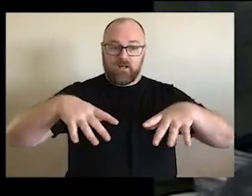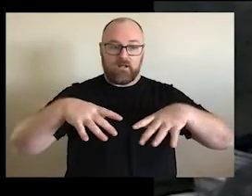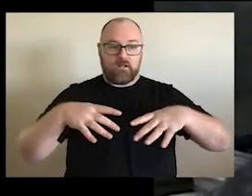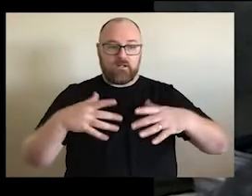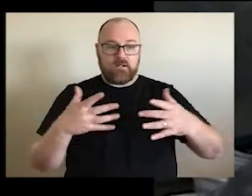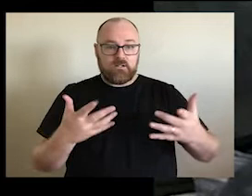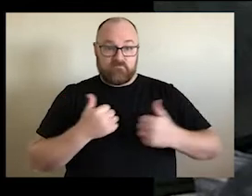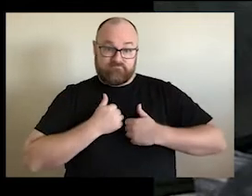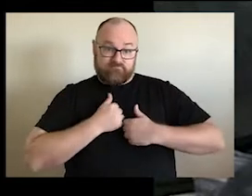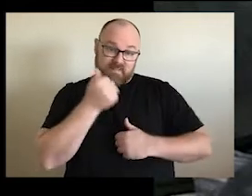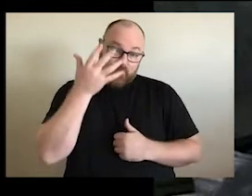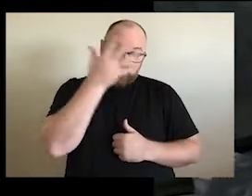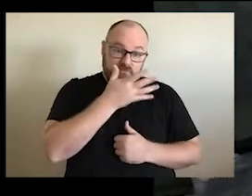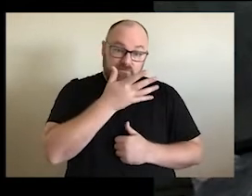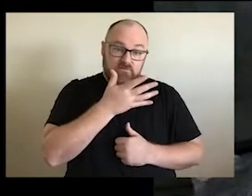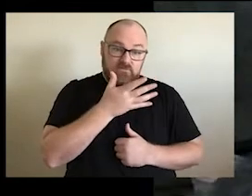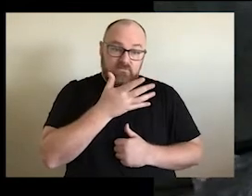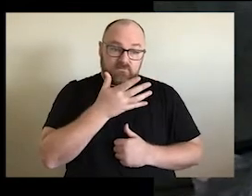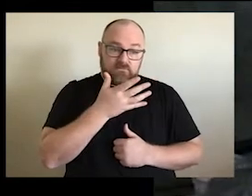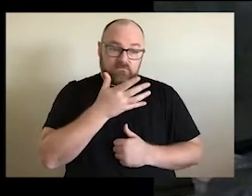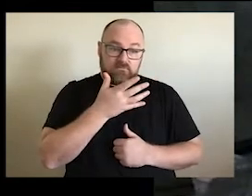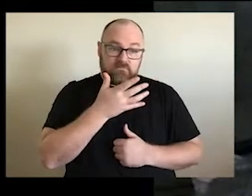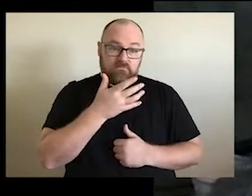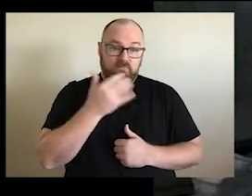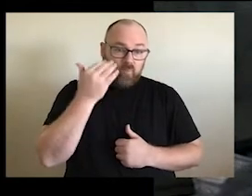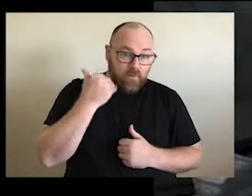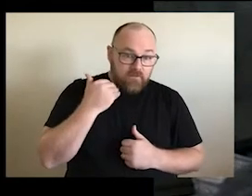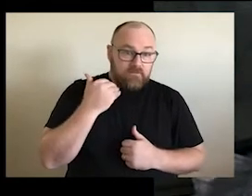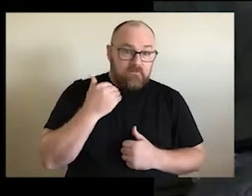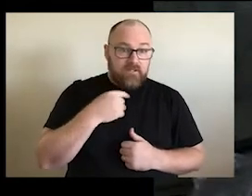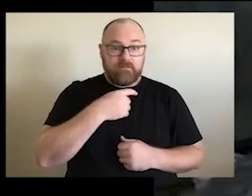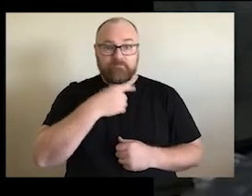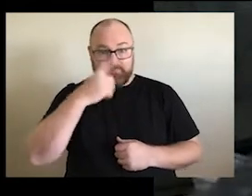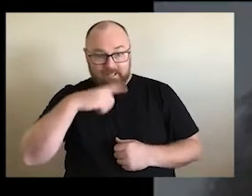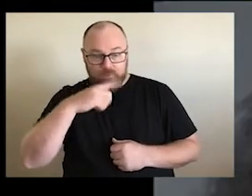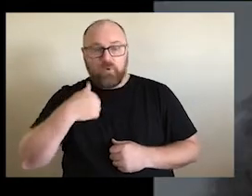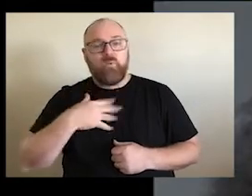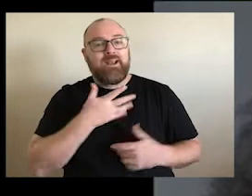we as Aboriginal individuals and women we need to heal ourselves first. We have to have a lot of healing